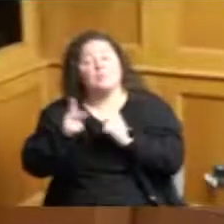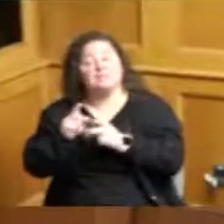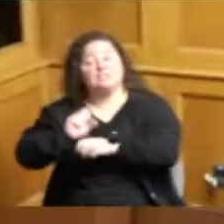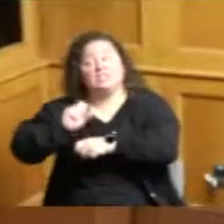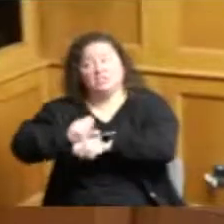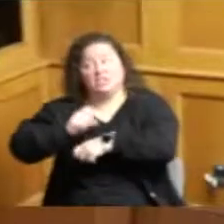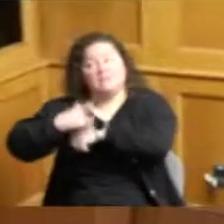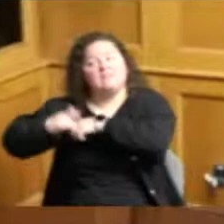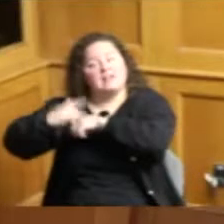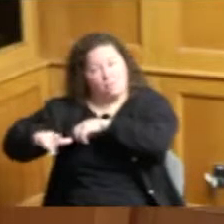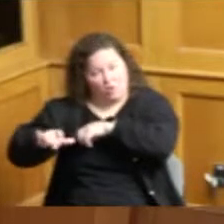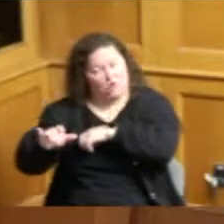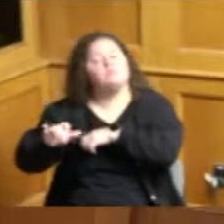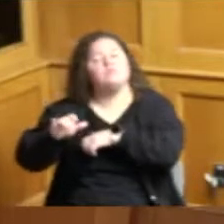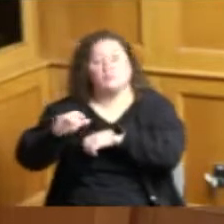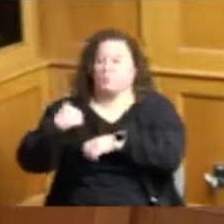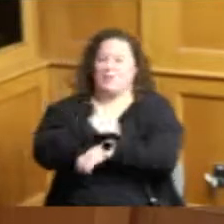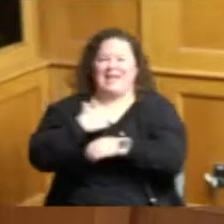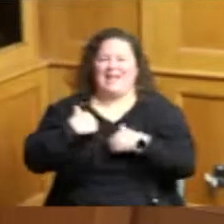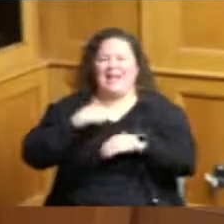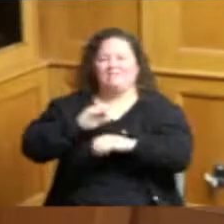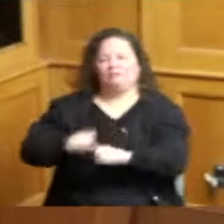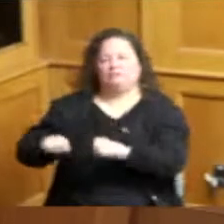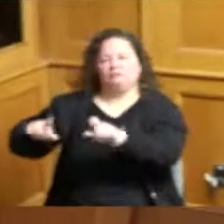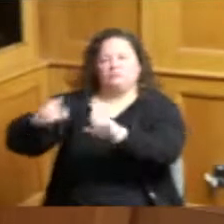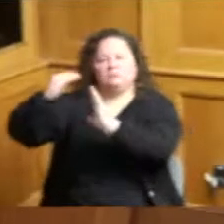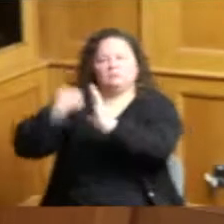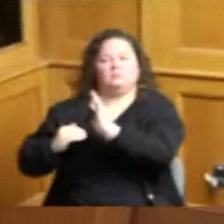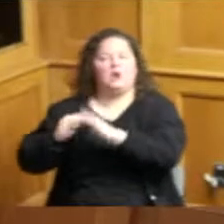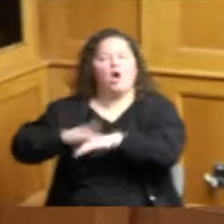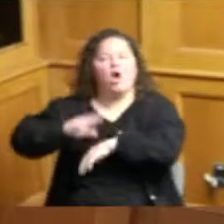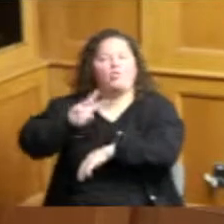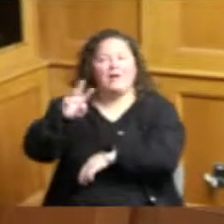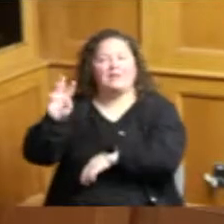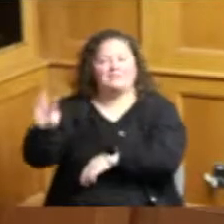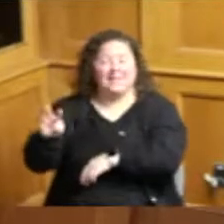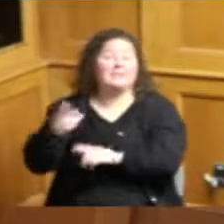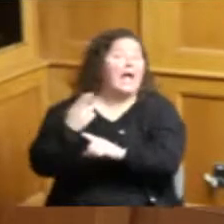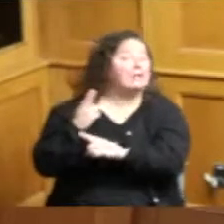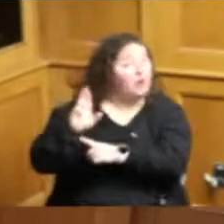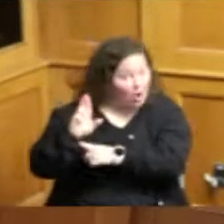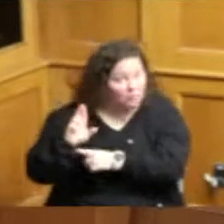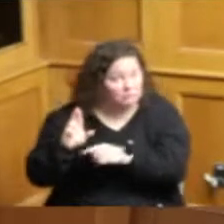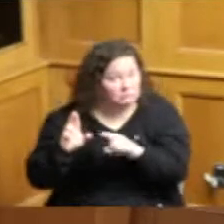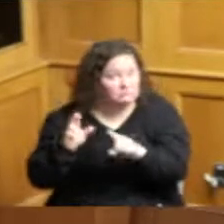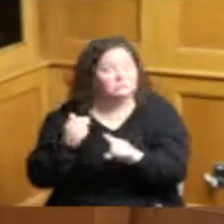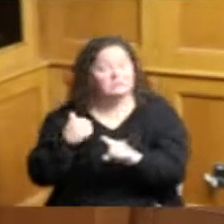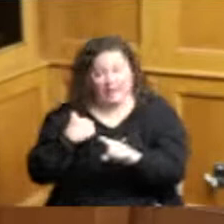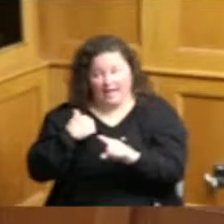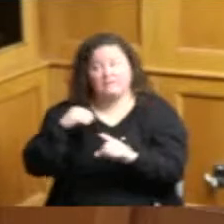on your website from there on the human resources site so from other positions